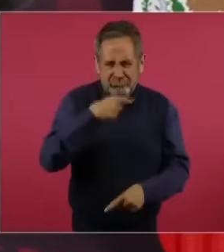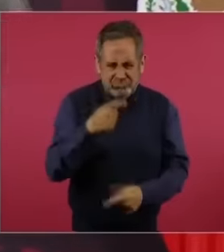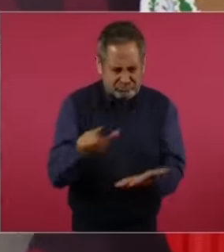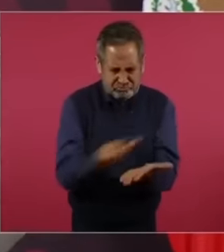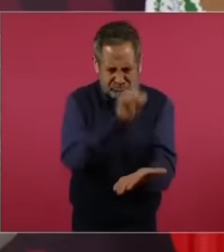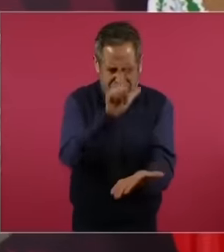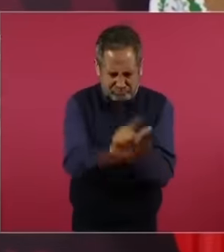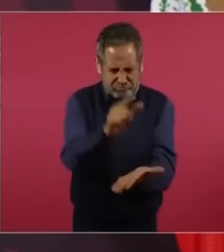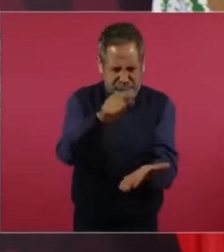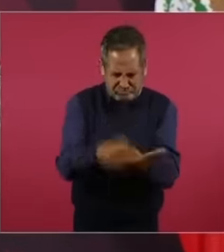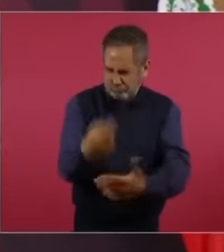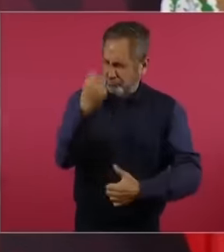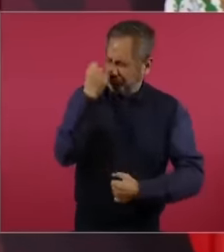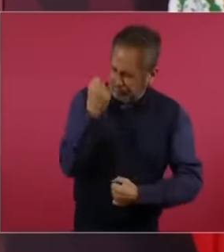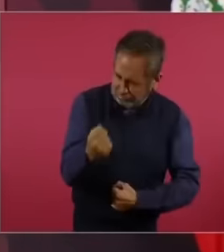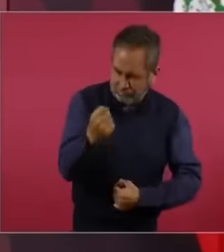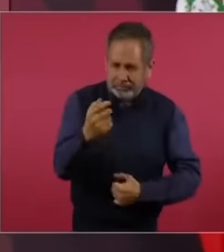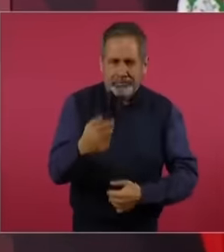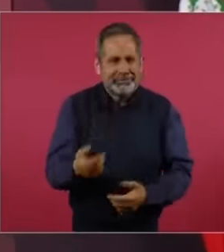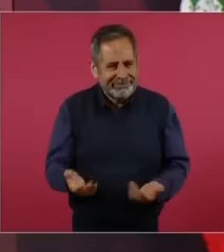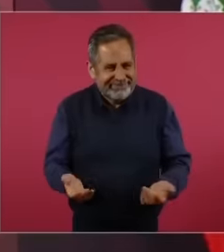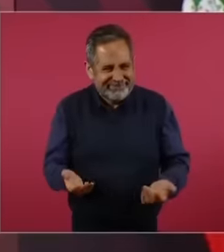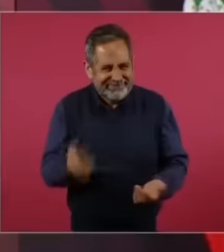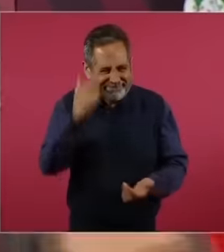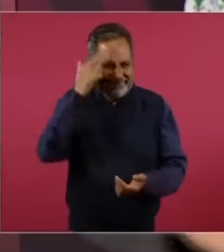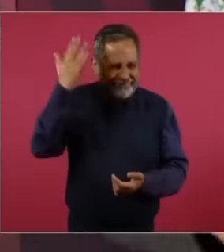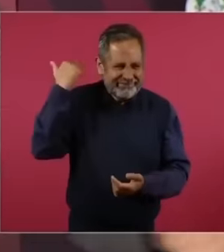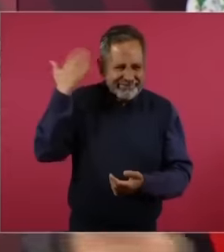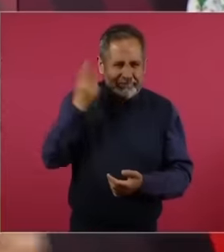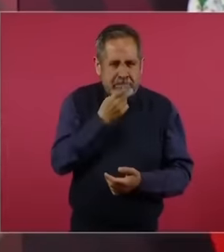law